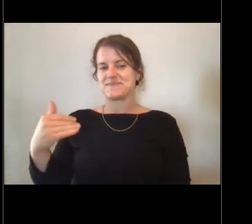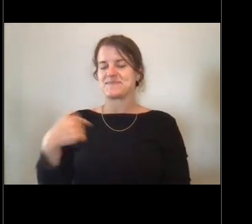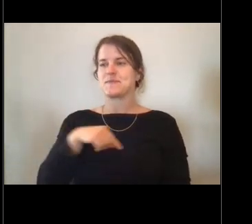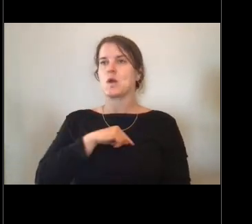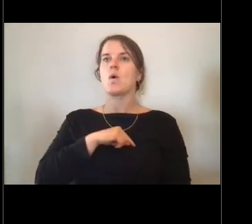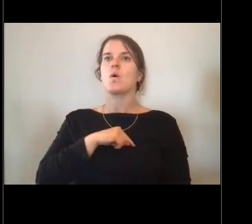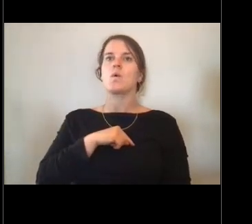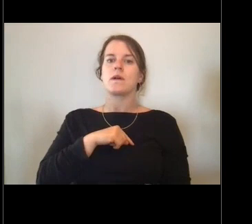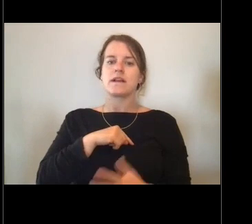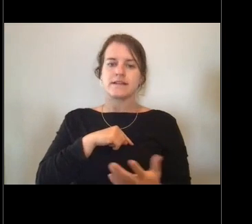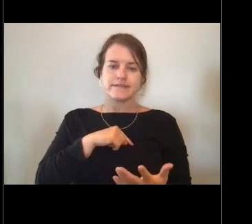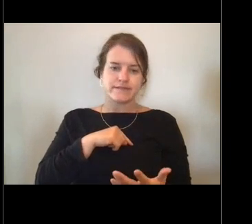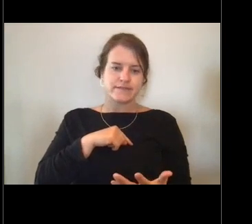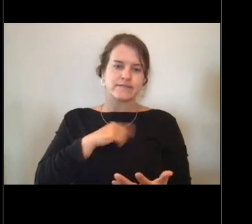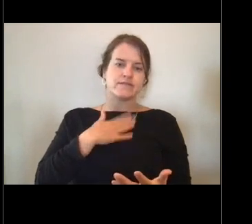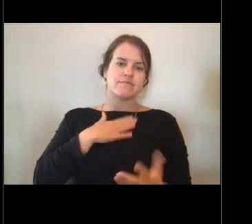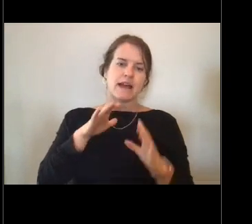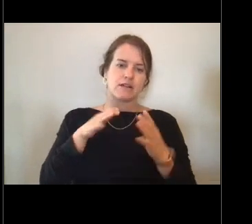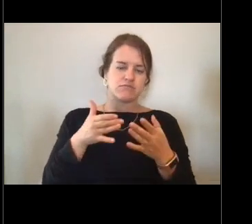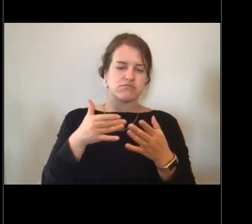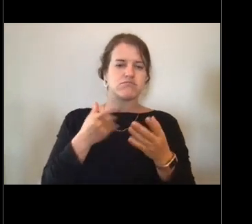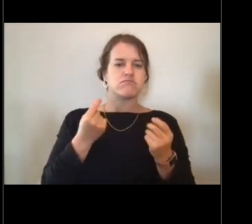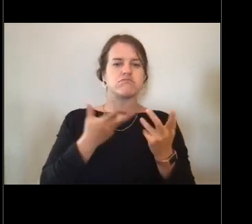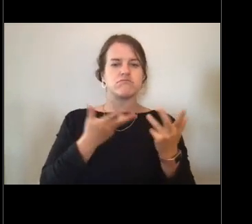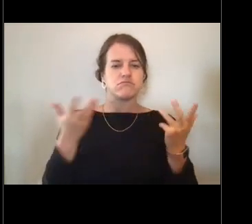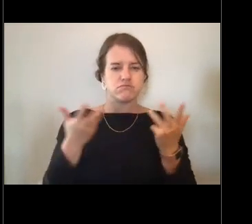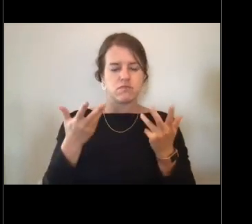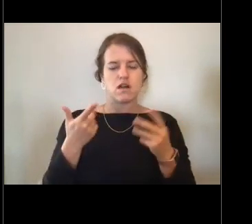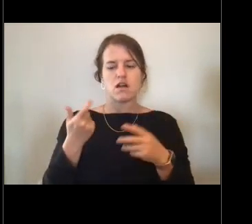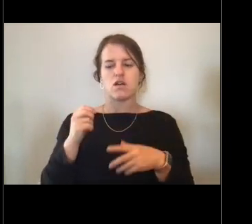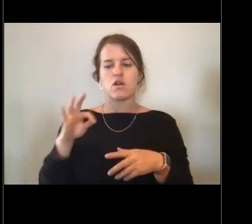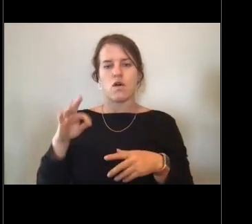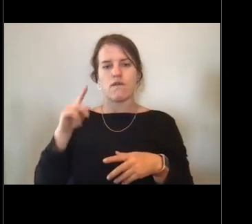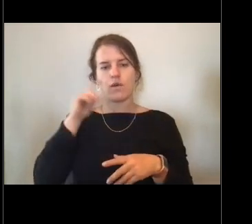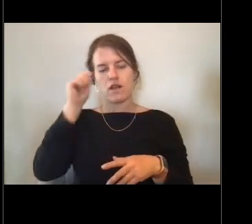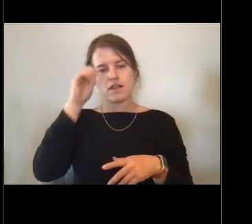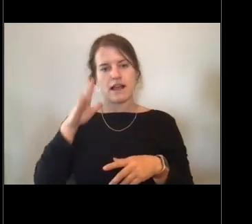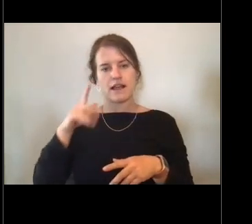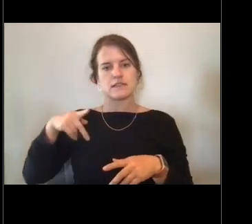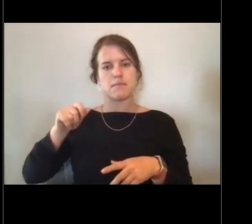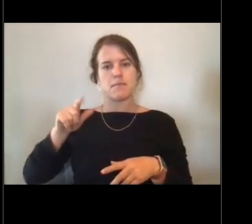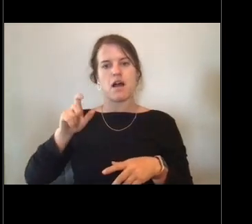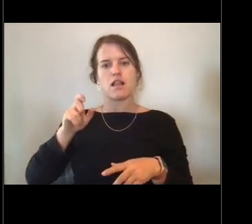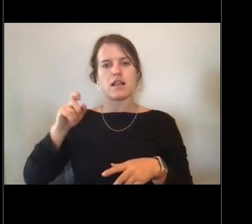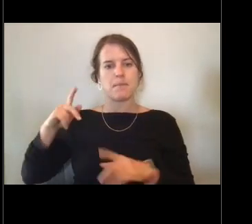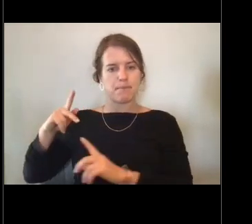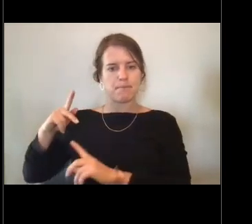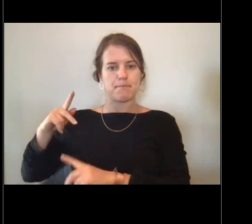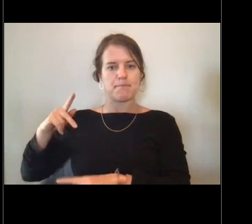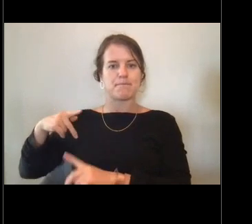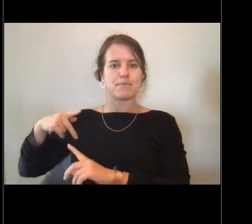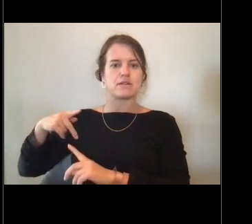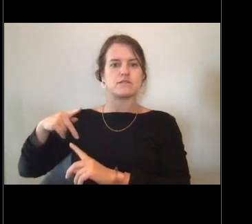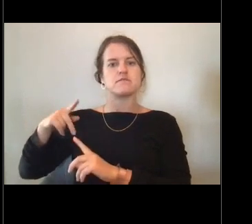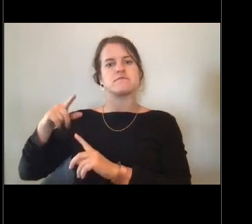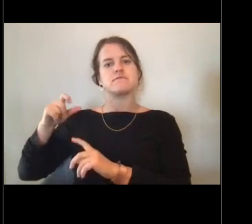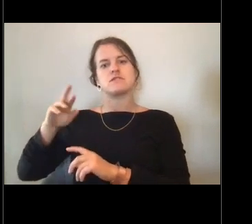our Gulf of Alaska pollock survey. And one of our crew members was about to run out